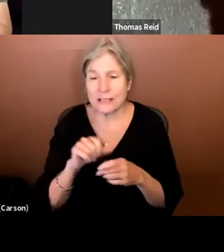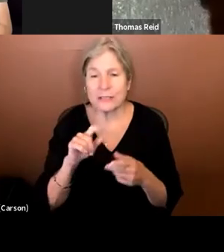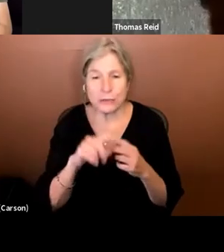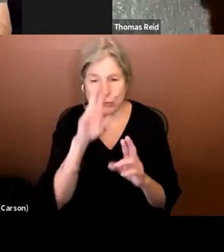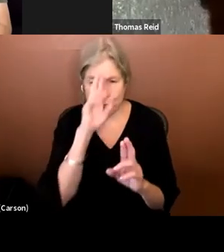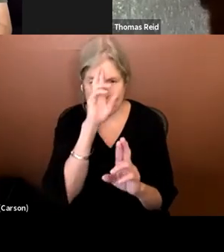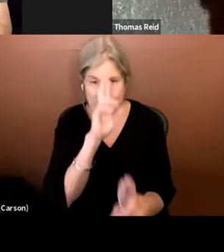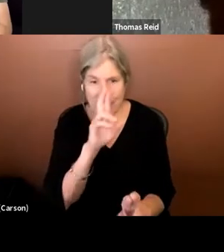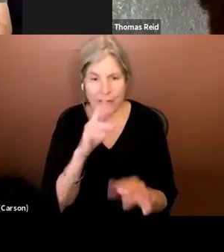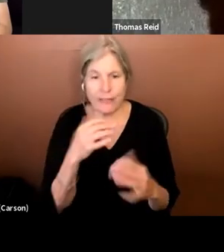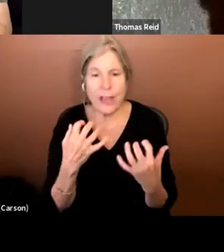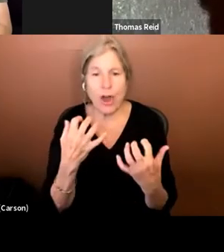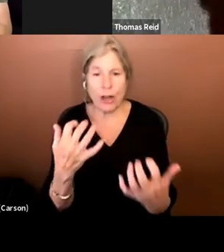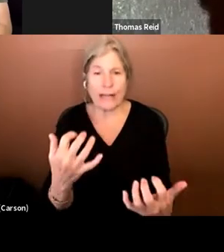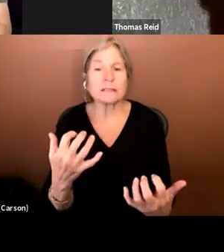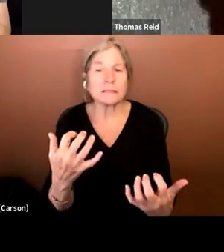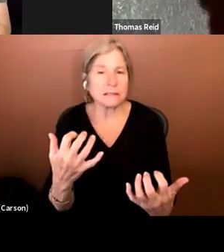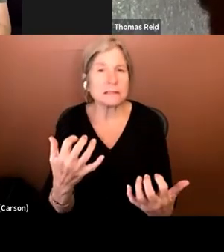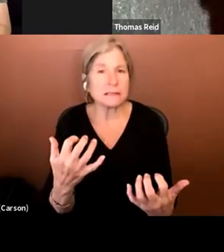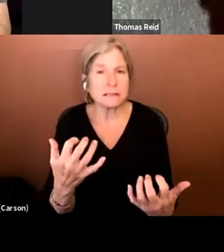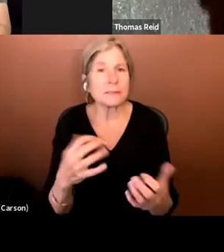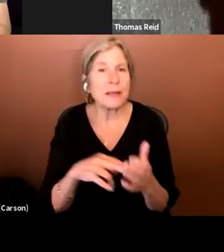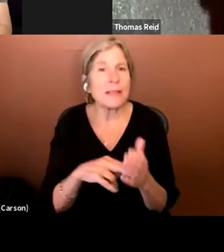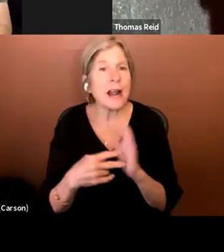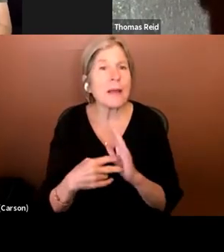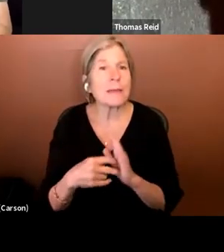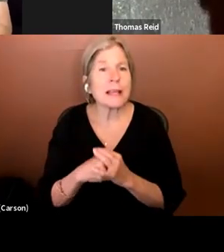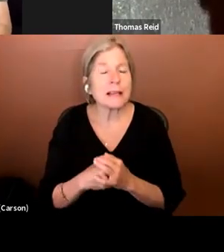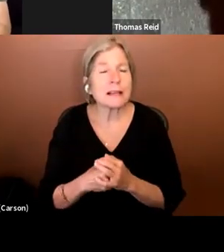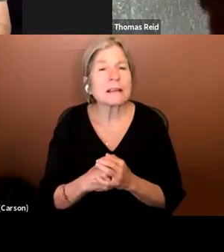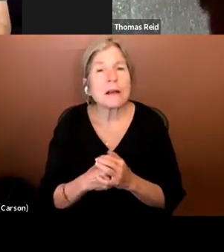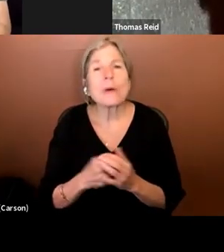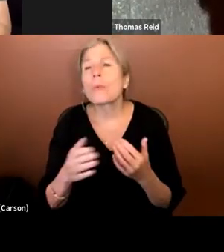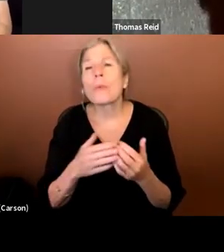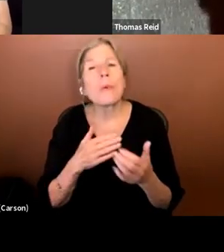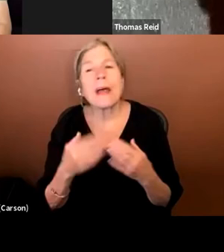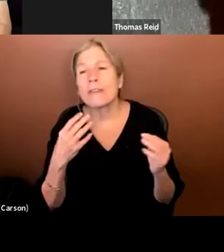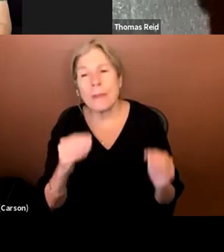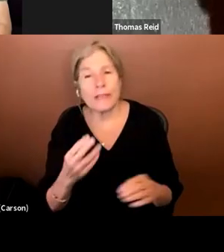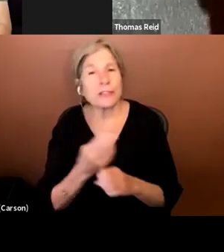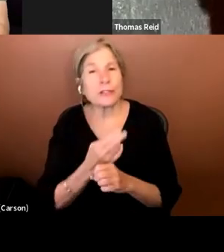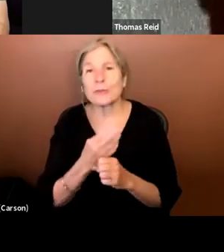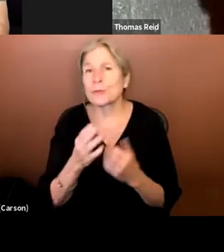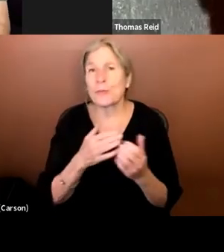audience. And by that I mean whatever method you use and whatever principles you'd